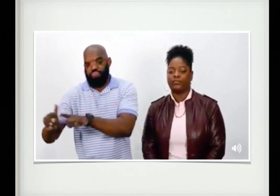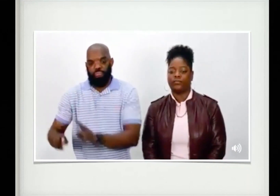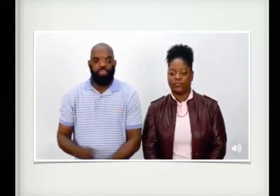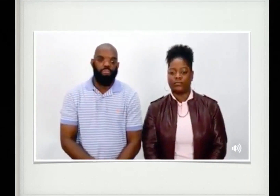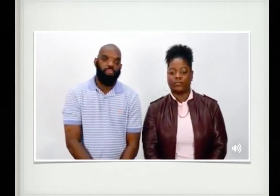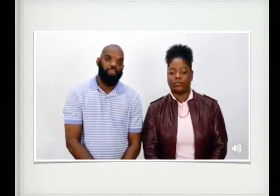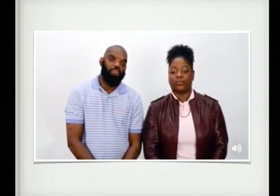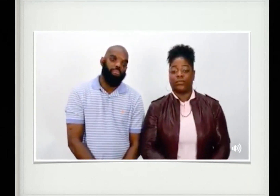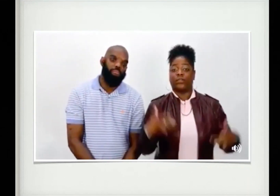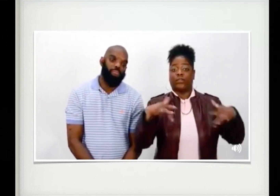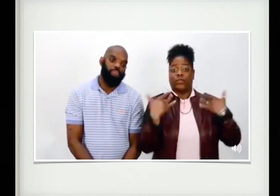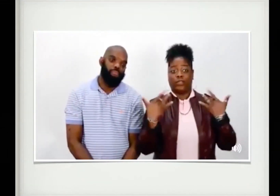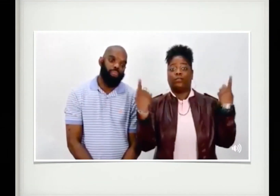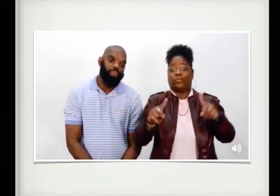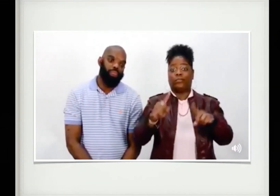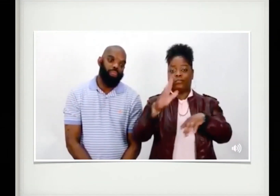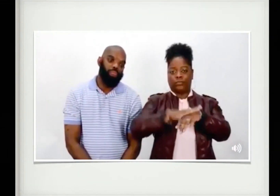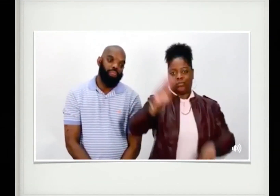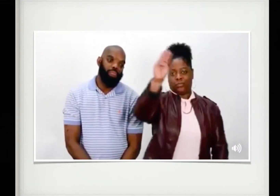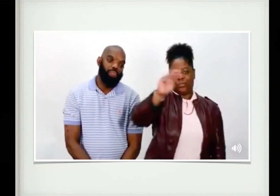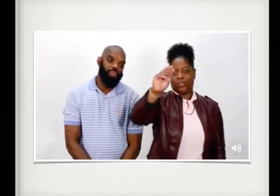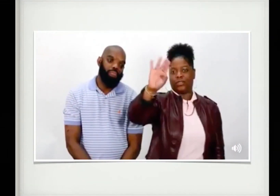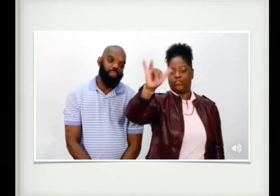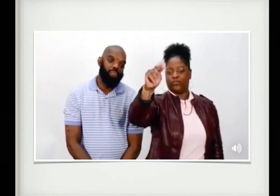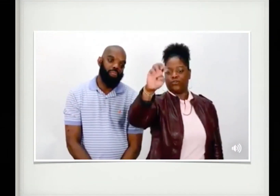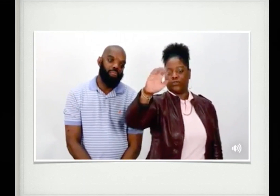and dance in various forms.